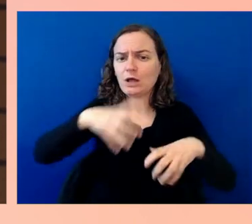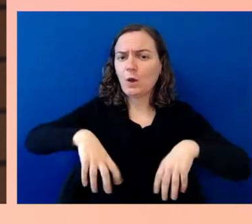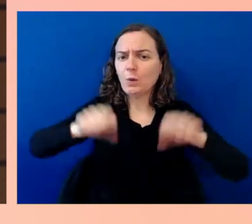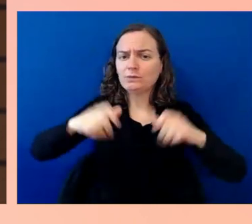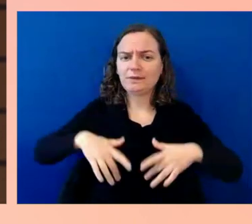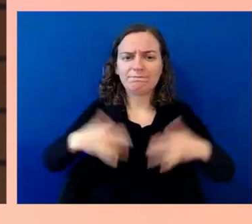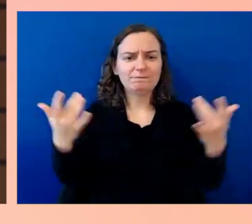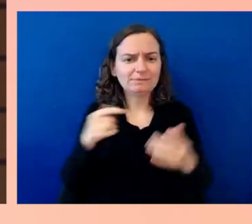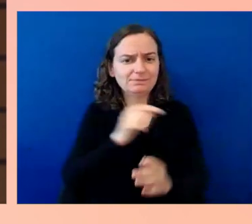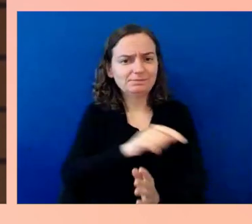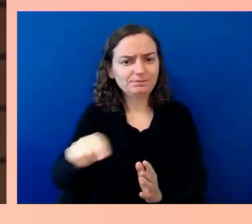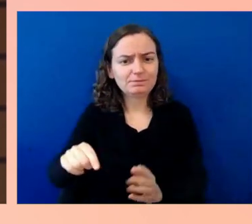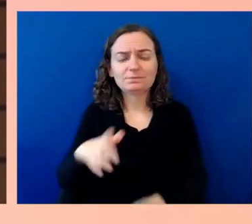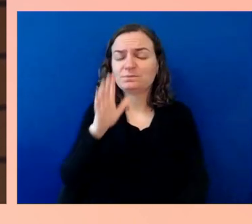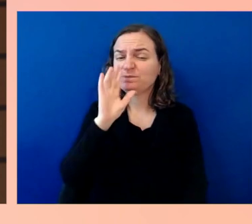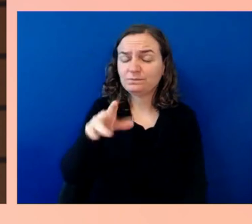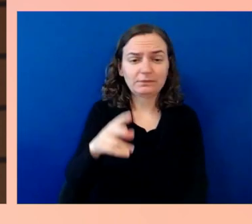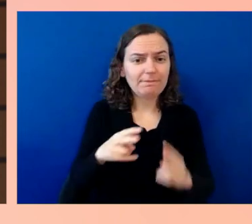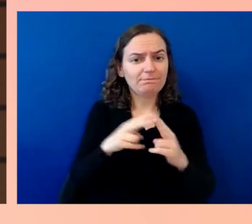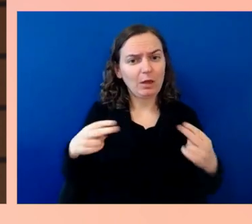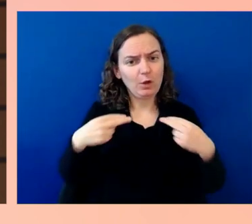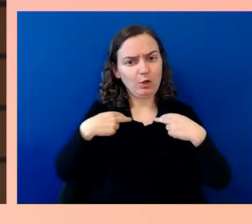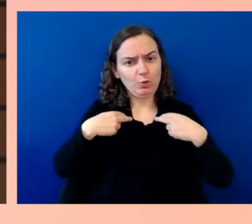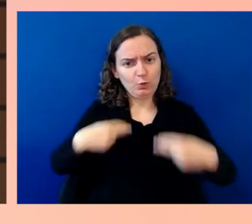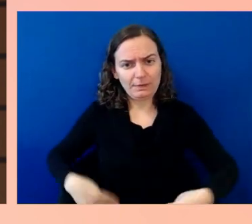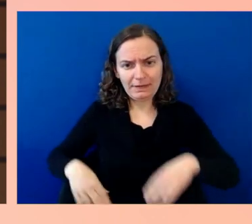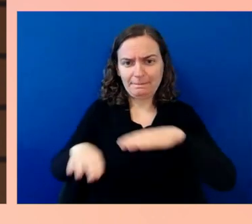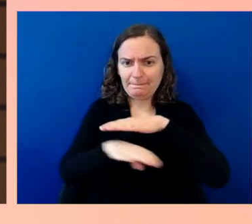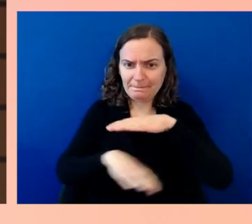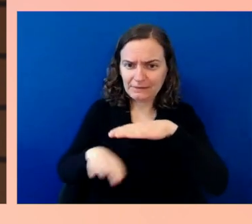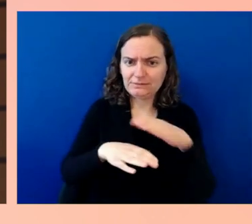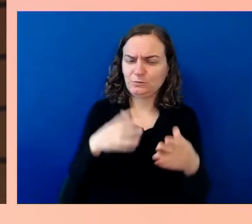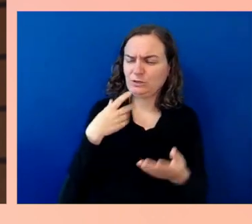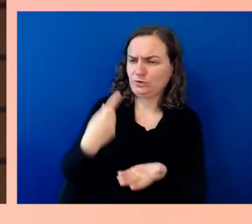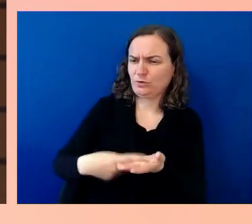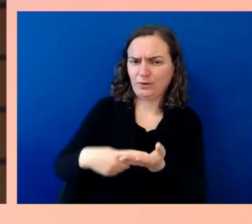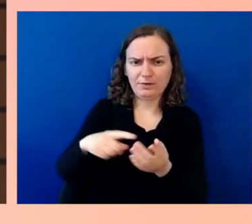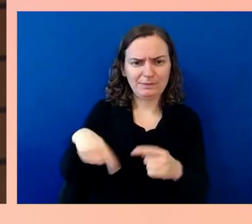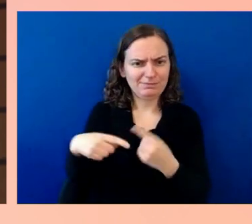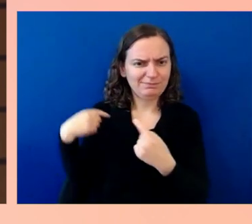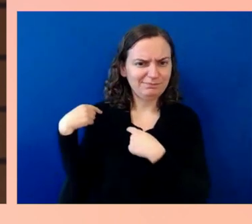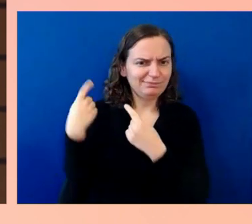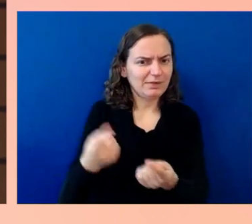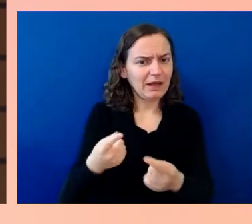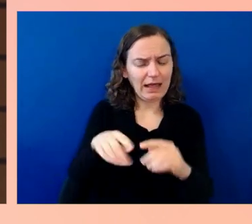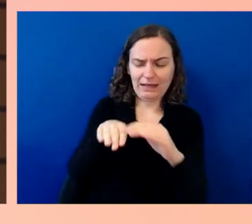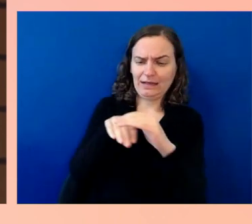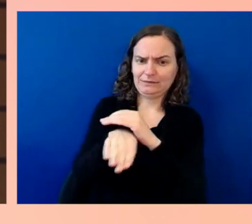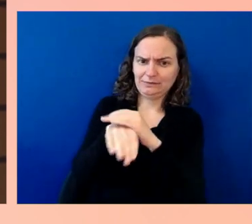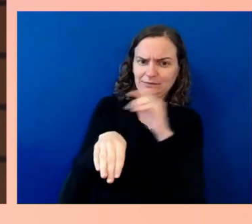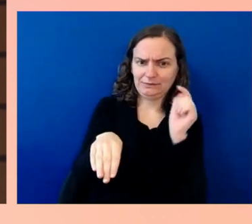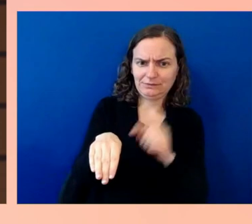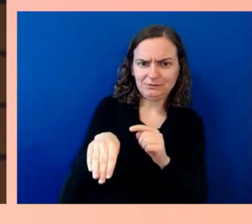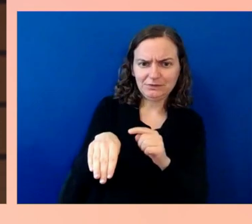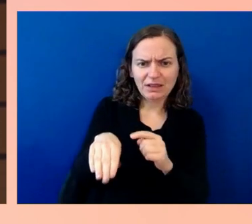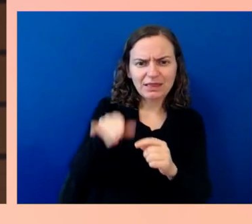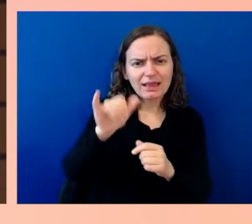accessibility is less about the tech and much more about the intention. I think the intention and